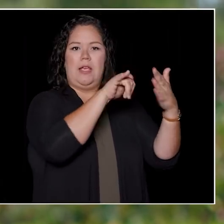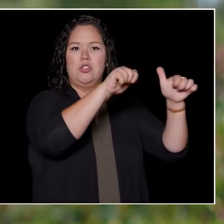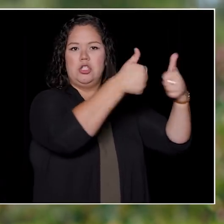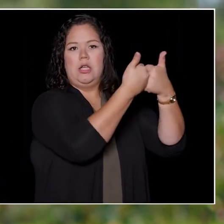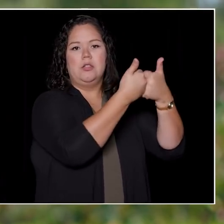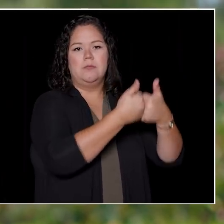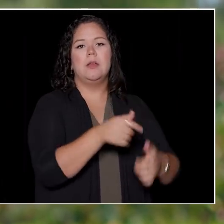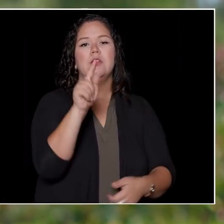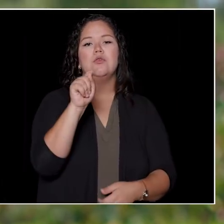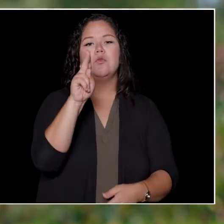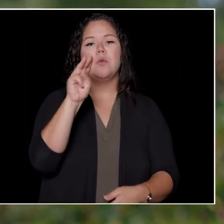Tuum Est.